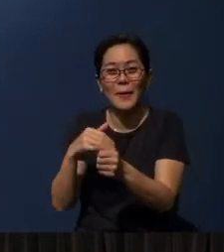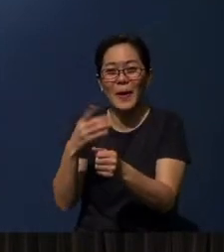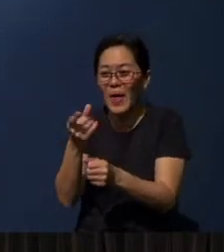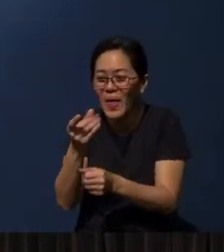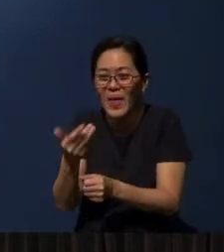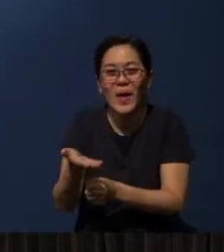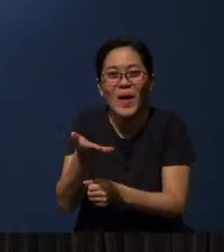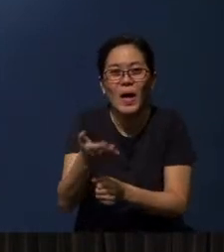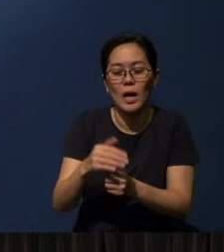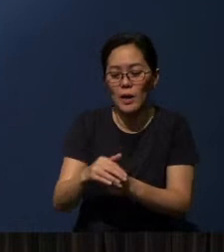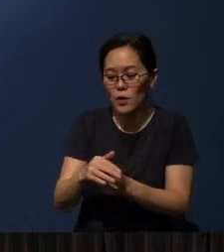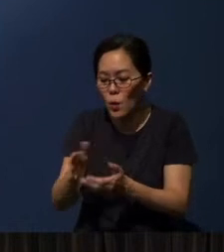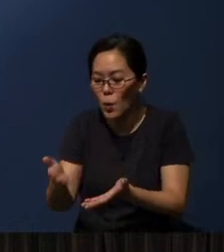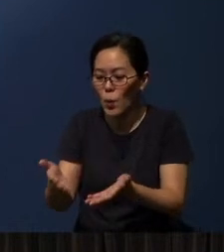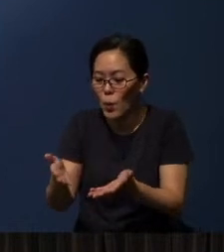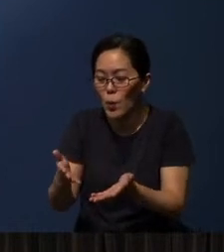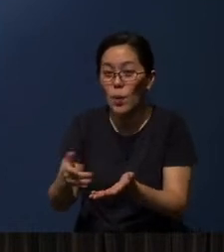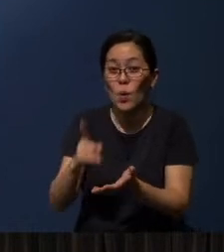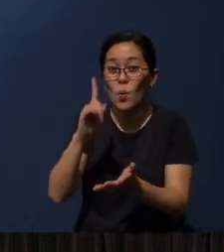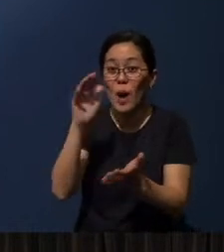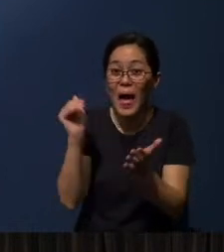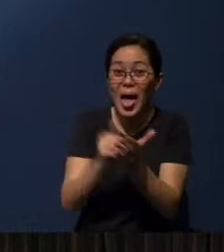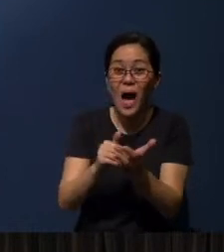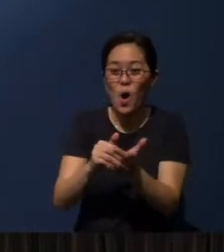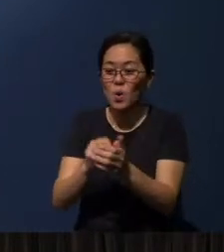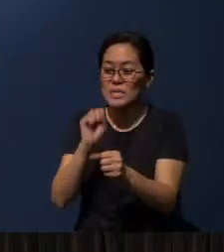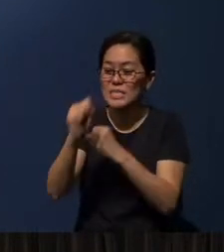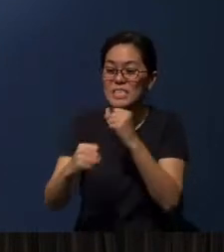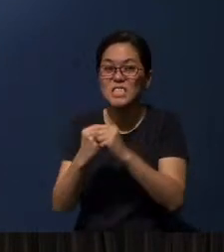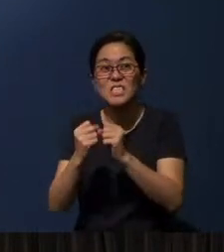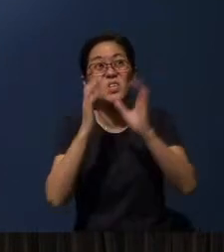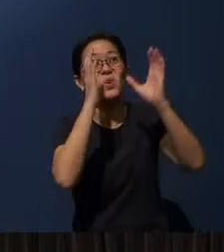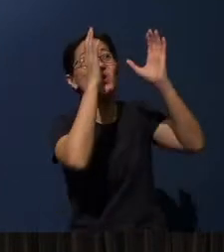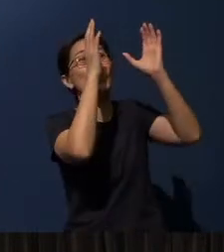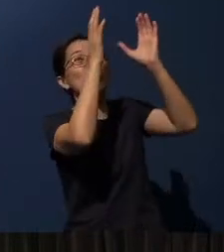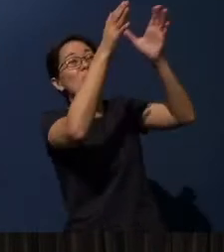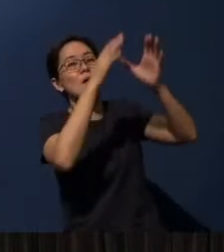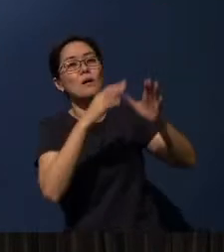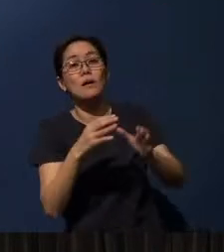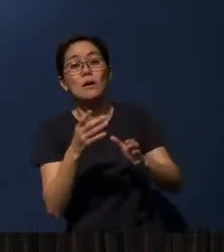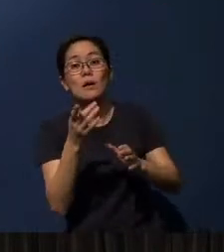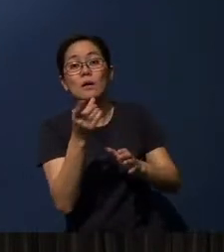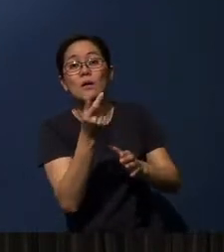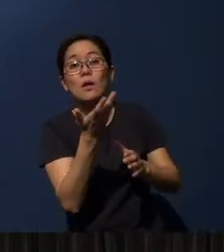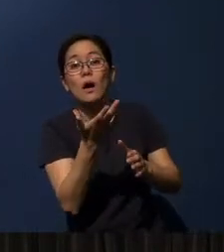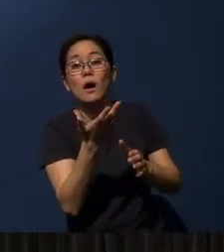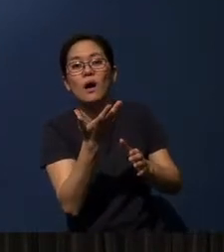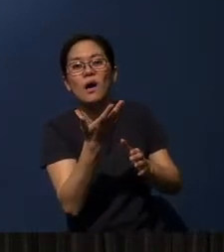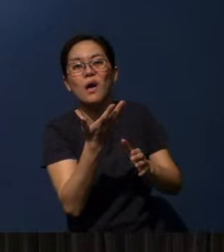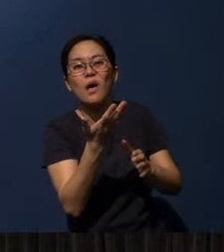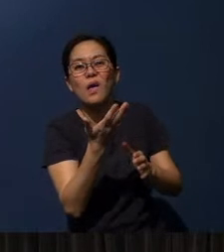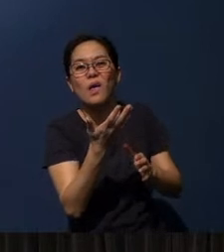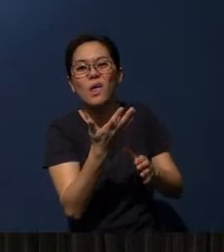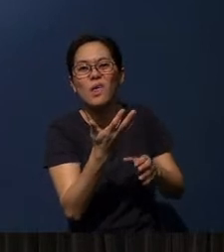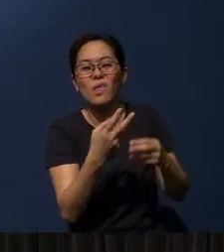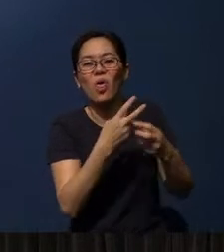And (if) you keep the pet dog and let’s say for 1000 years, (you) leave it on the shelf, what will happen to your pet dog? You get pet skeletons at the end [chuckles].